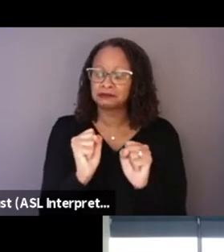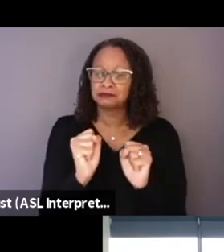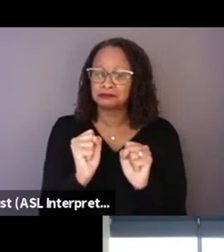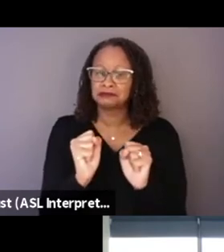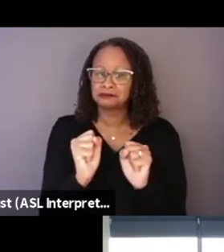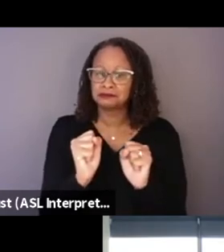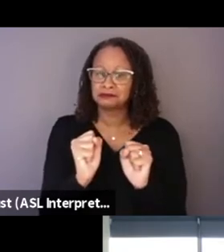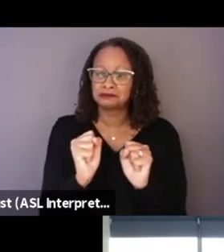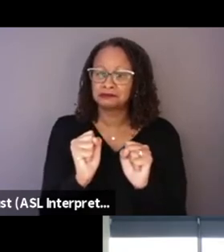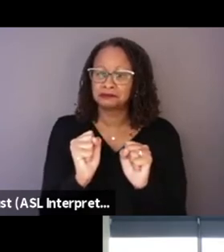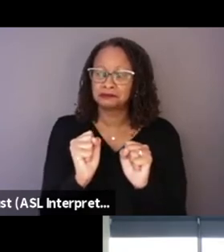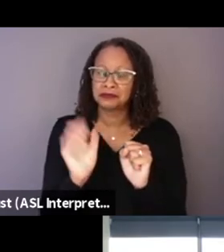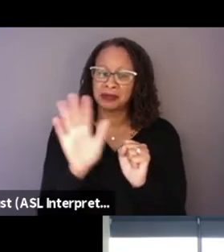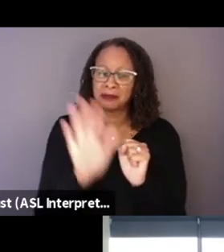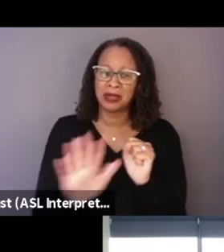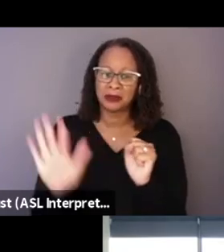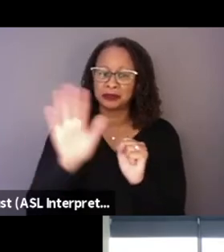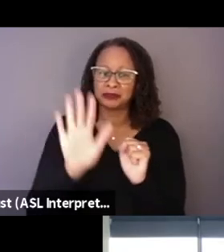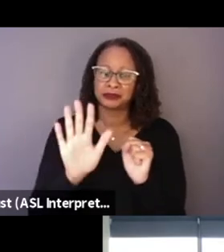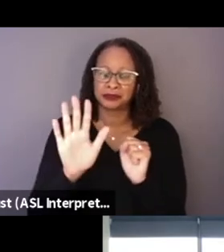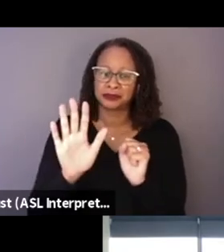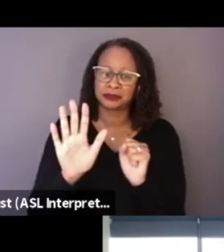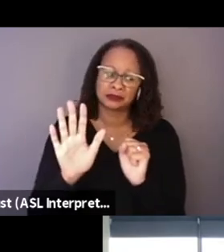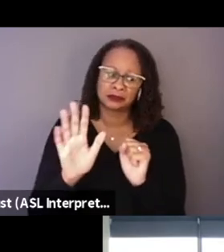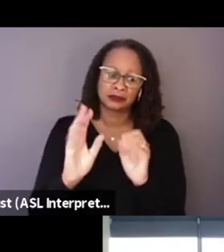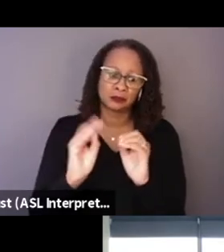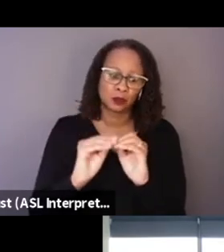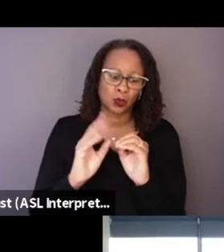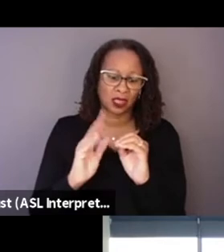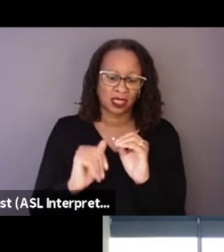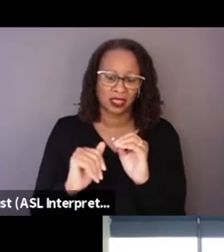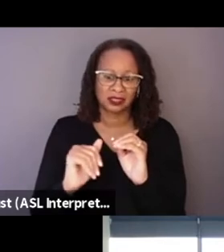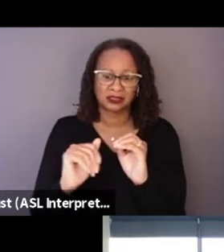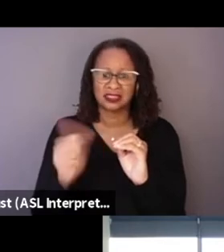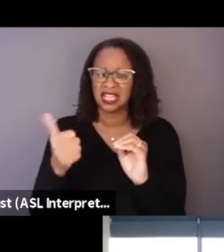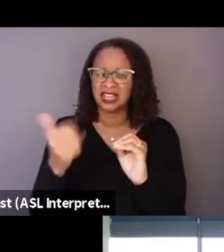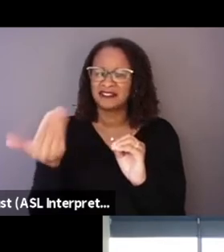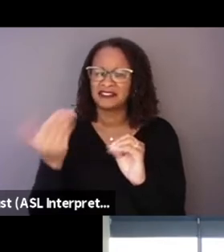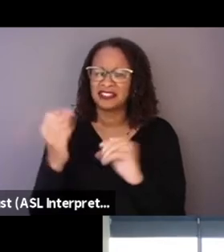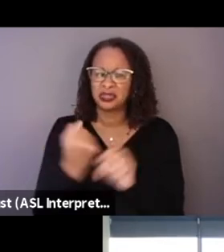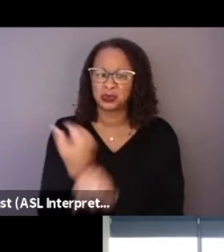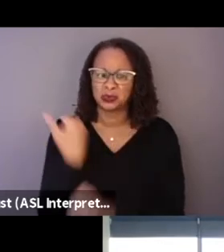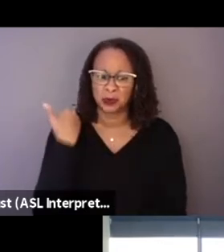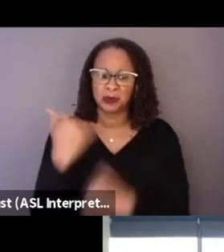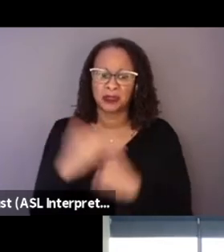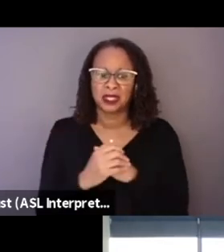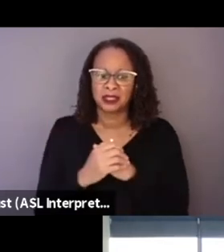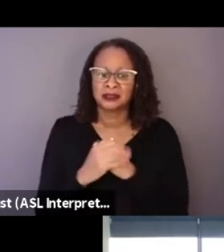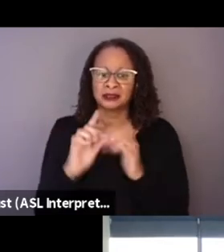I mean, I would say now it's like more than, it's like 10-15 years ago it started becoming a thing.